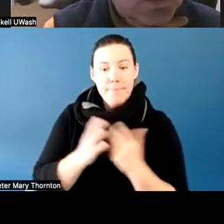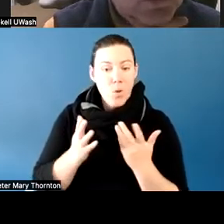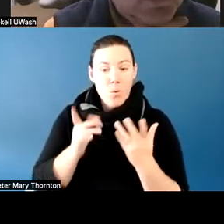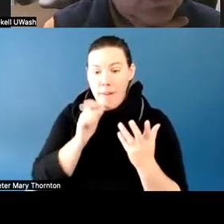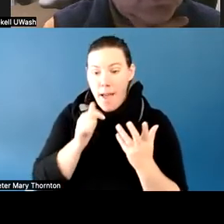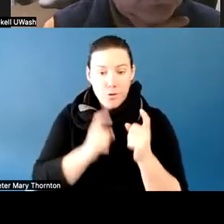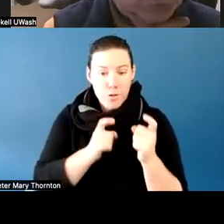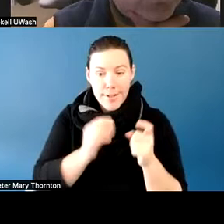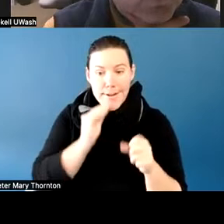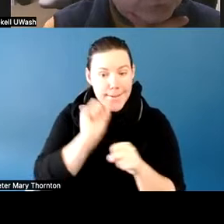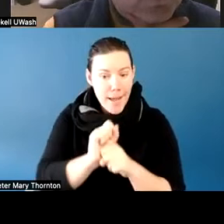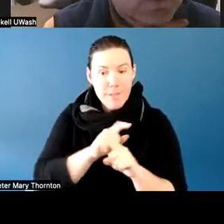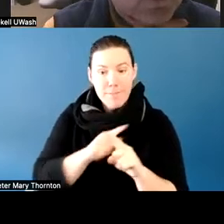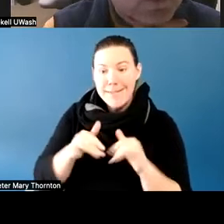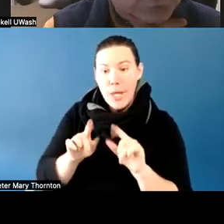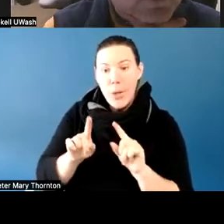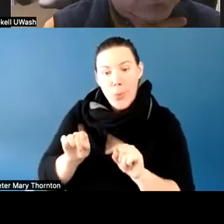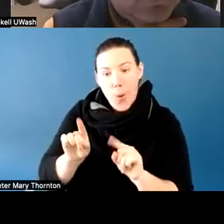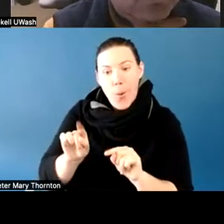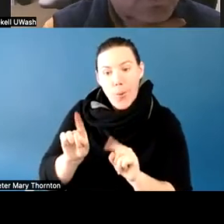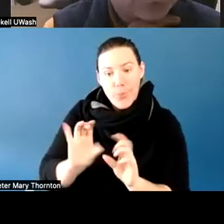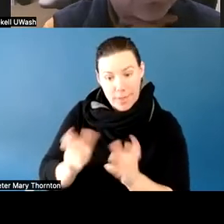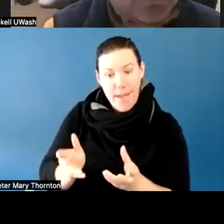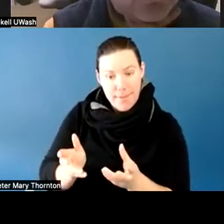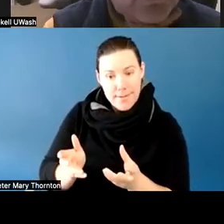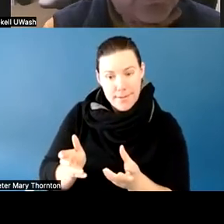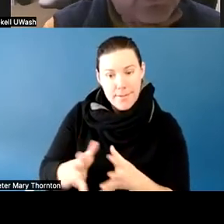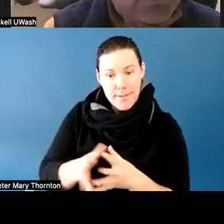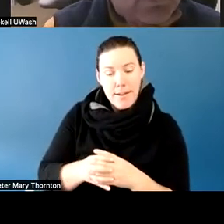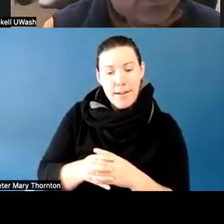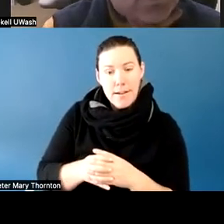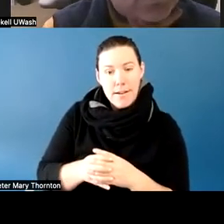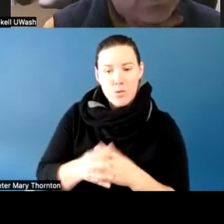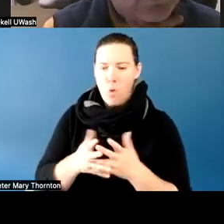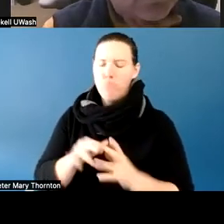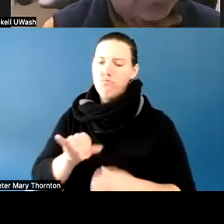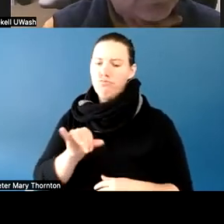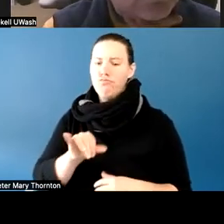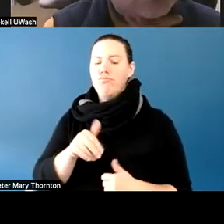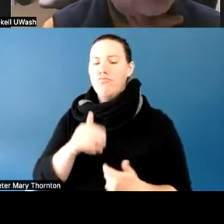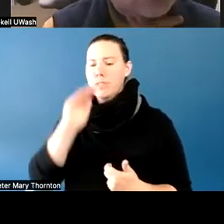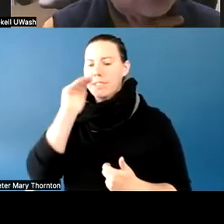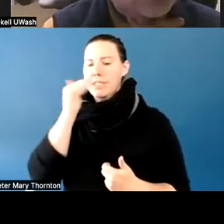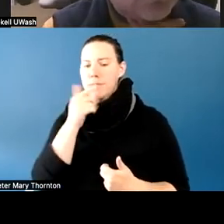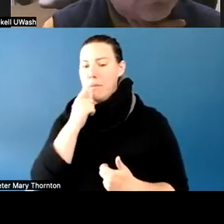they were still going to every class. So to me, that was a sign that they wanted to be in school,